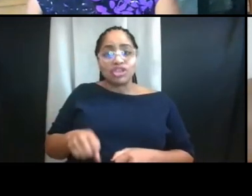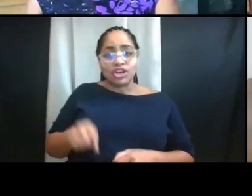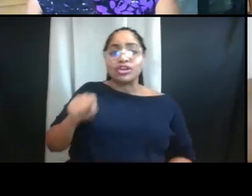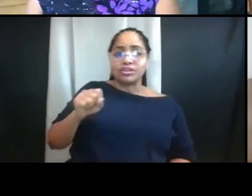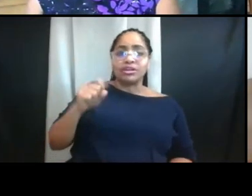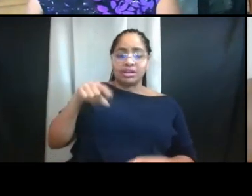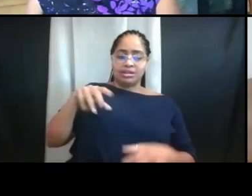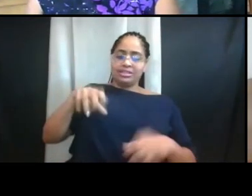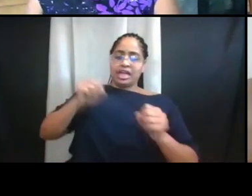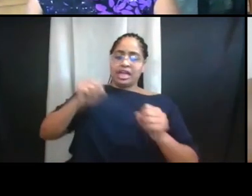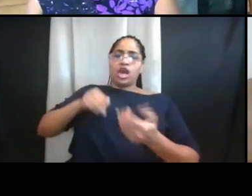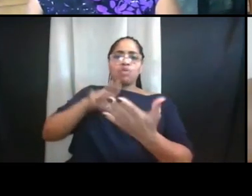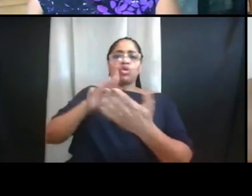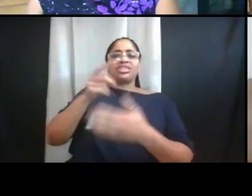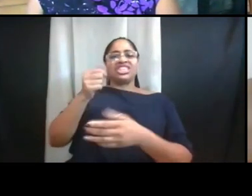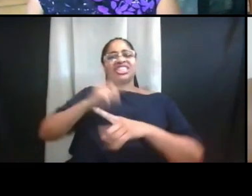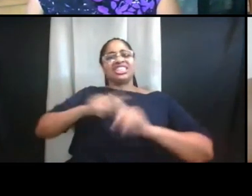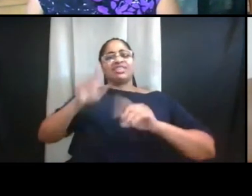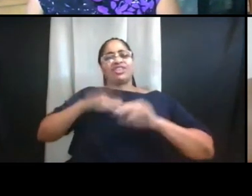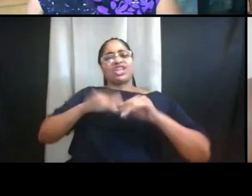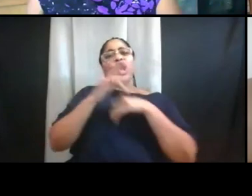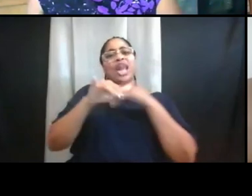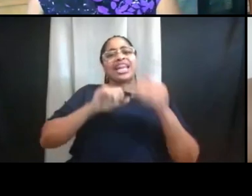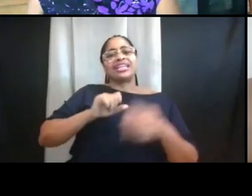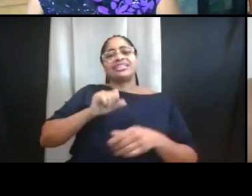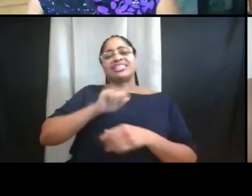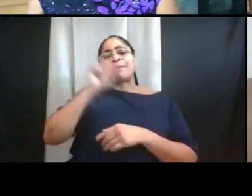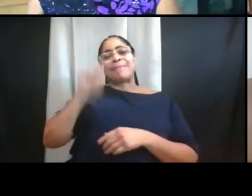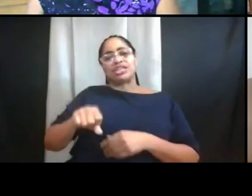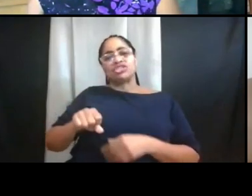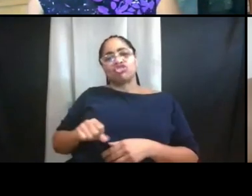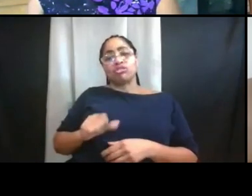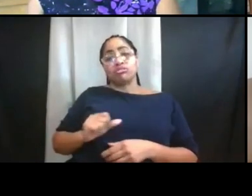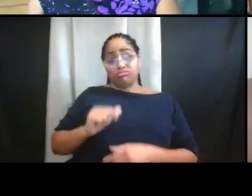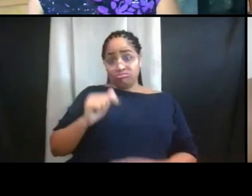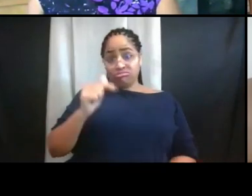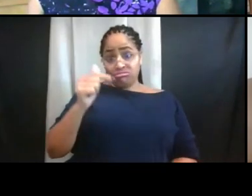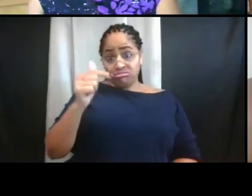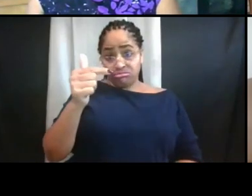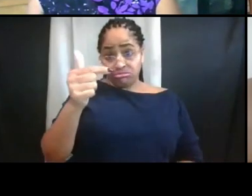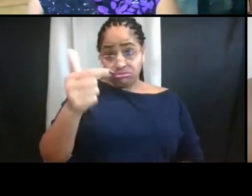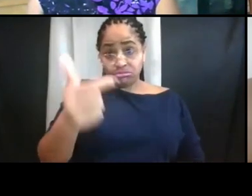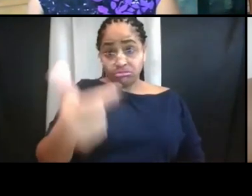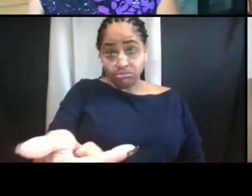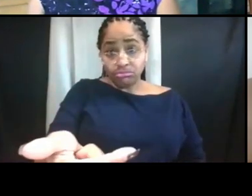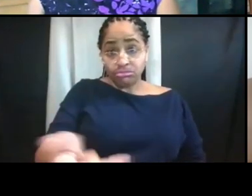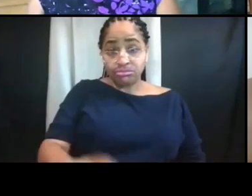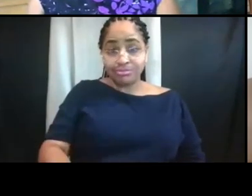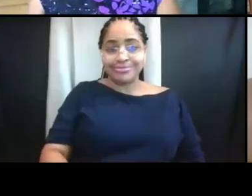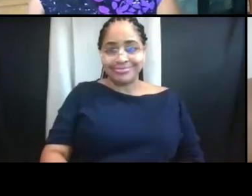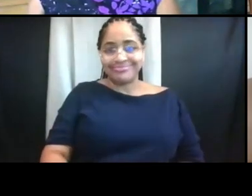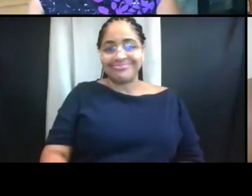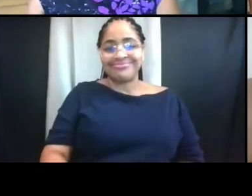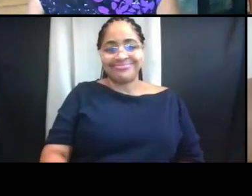than what we took early in the semester. Early in the semester, we were very conservative. We approached it with an abundance of safety.